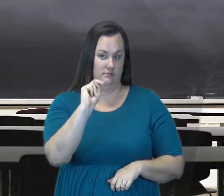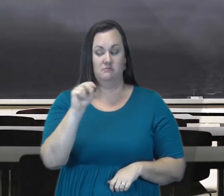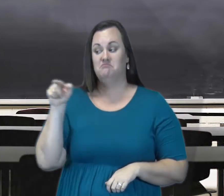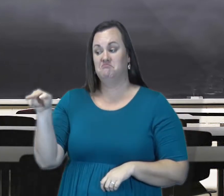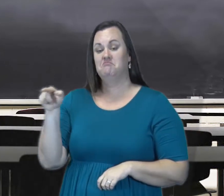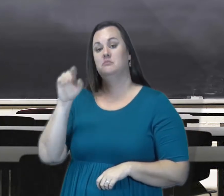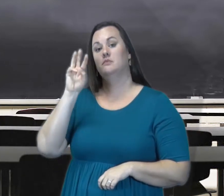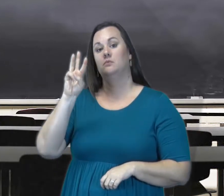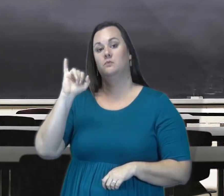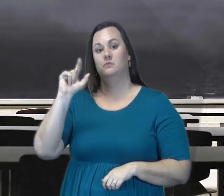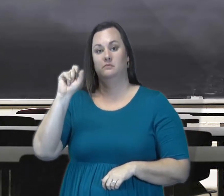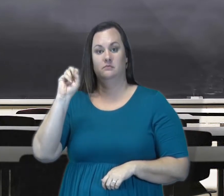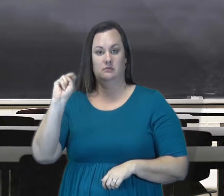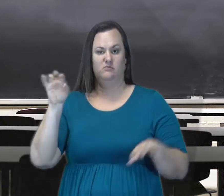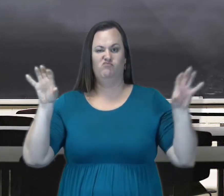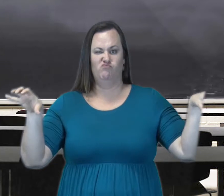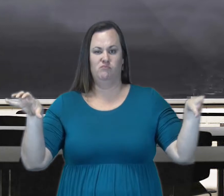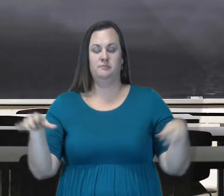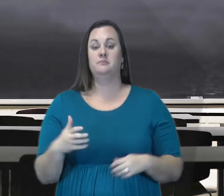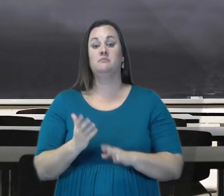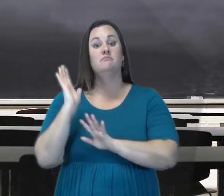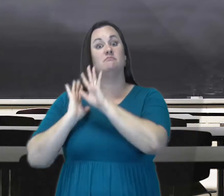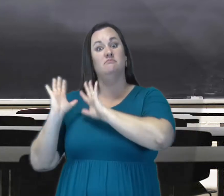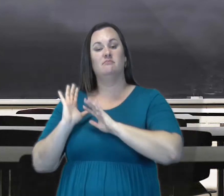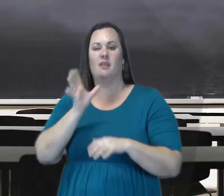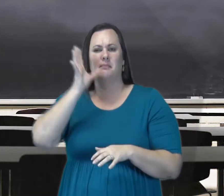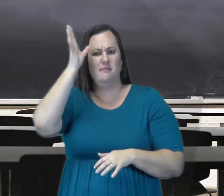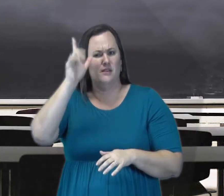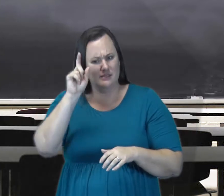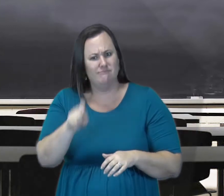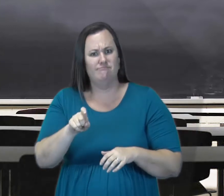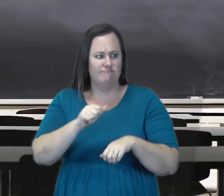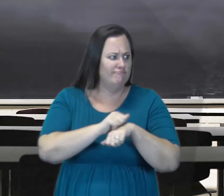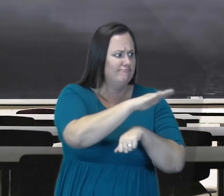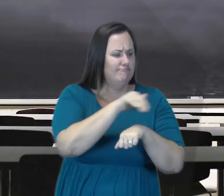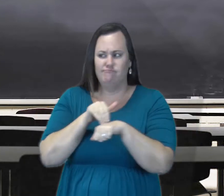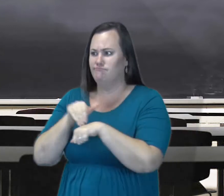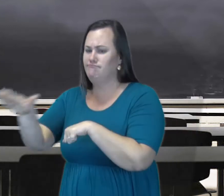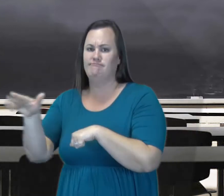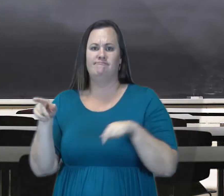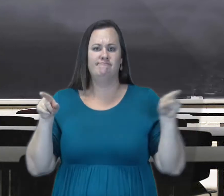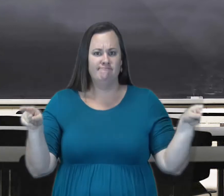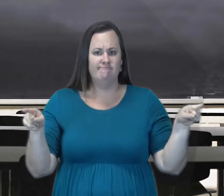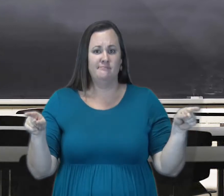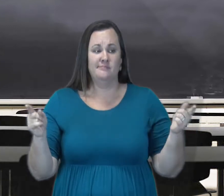and one in the East in Wilson. Previously parents were required to send their